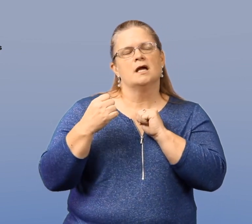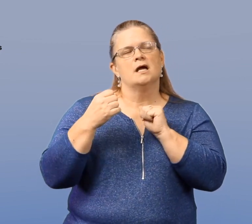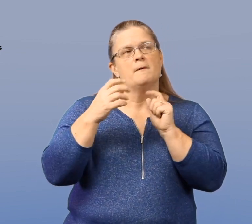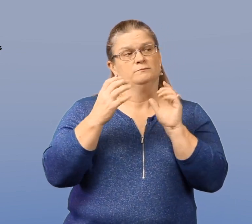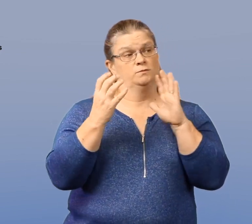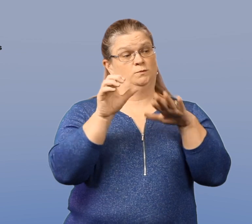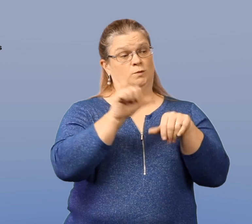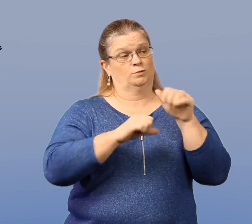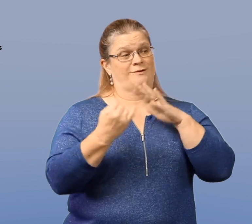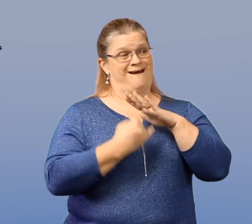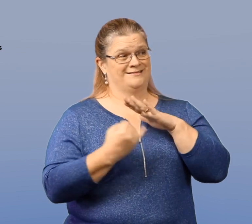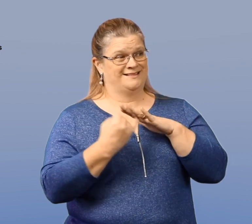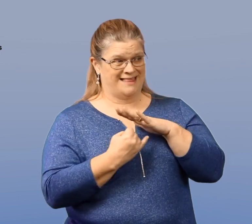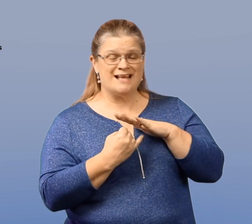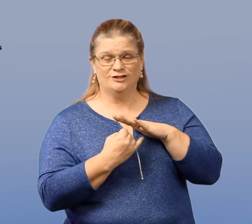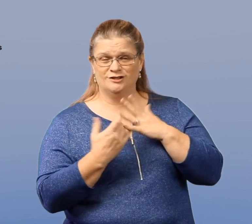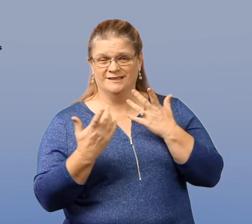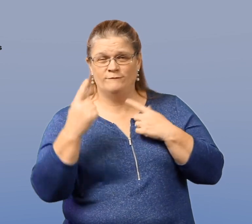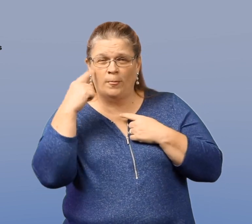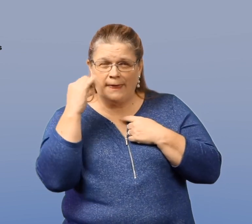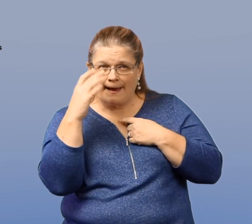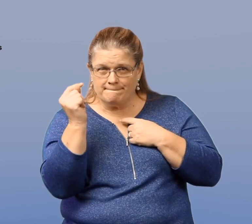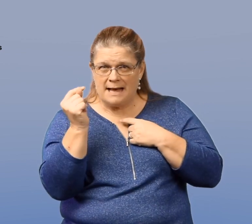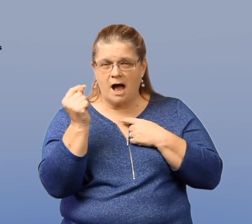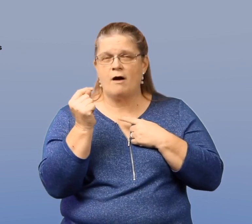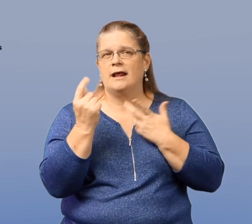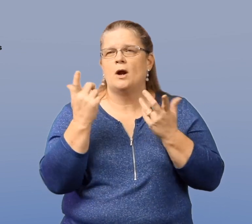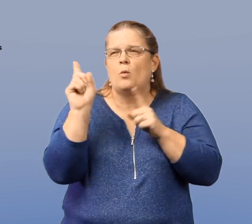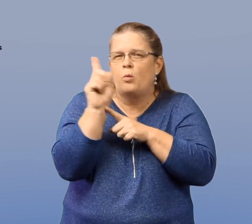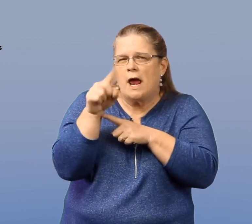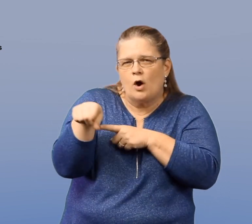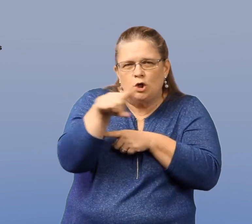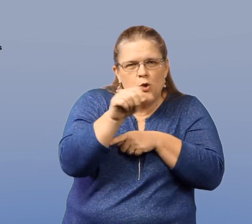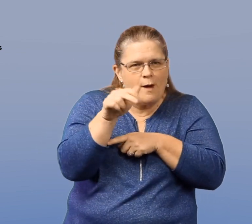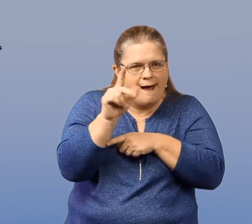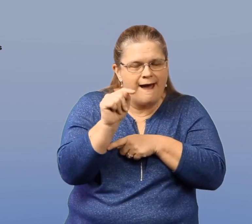Social isolation, if you think about it, consider where you're at.